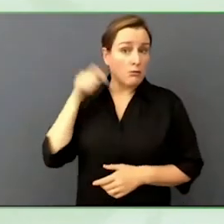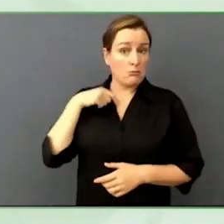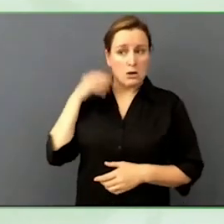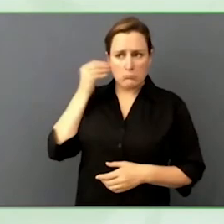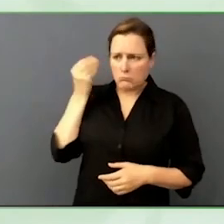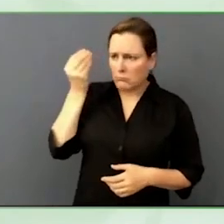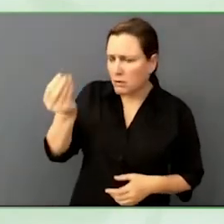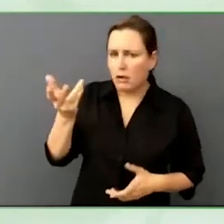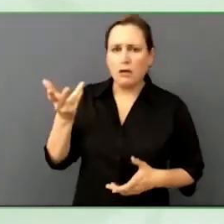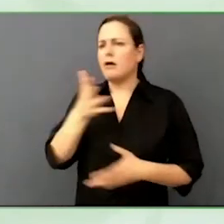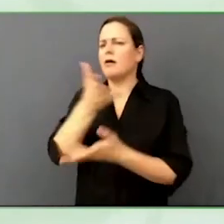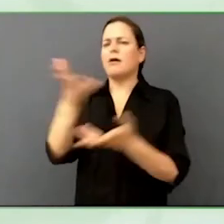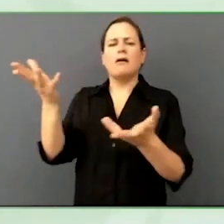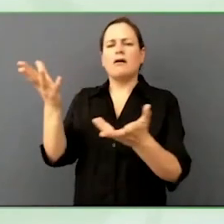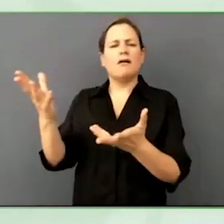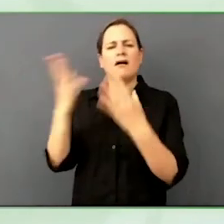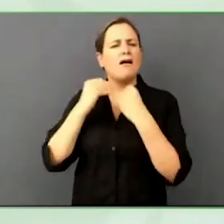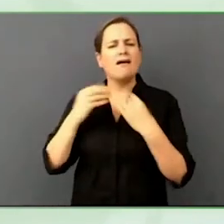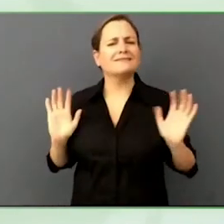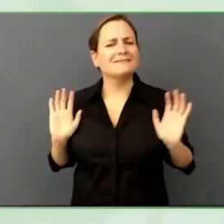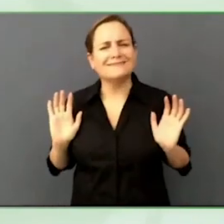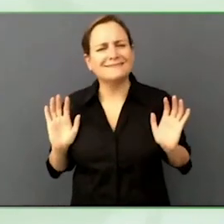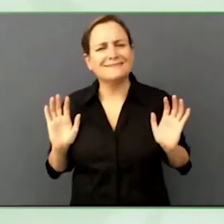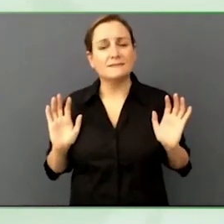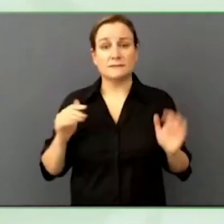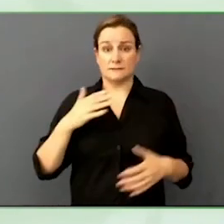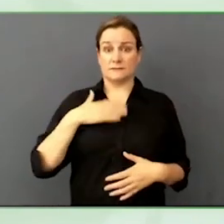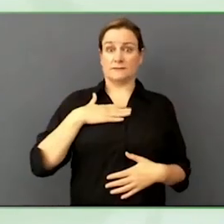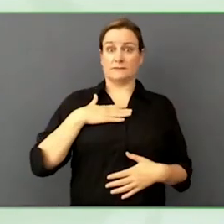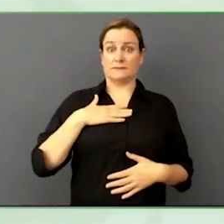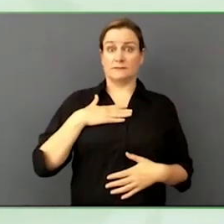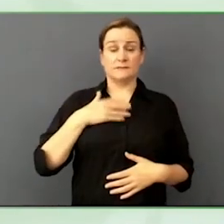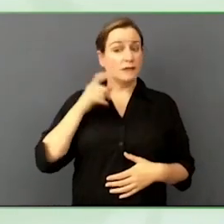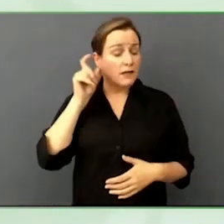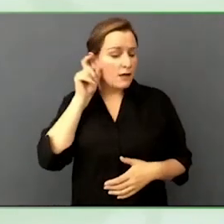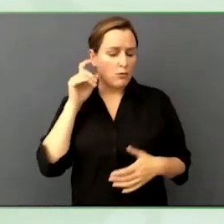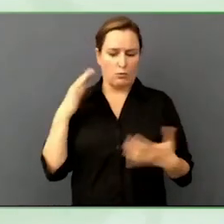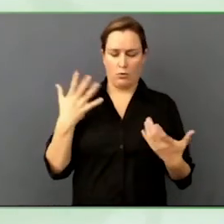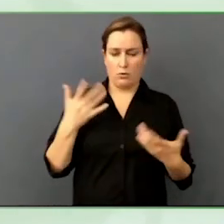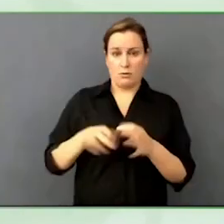We need these things to interact in life, a lot of the time people